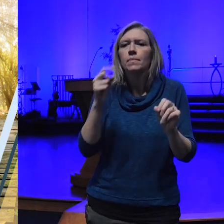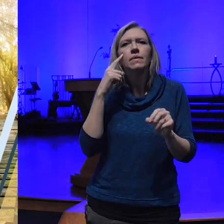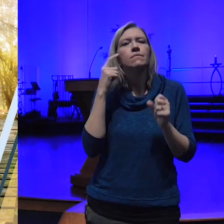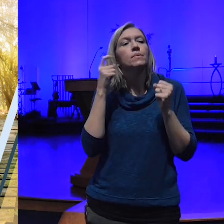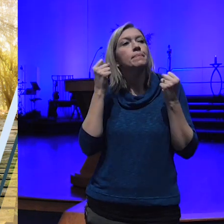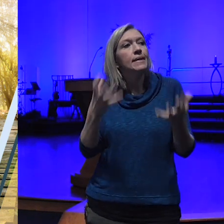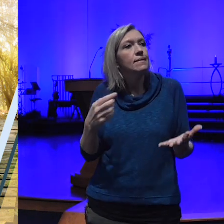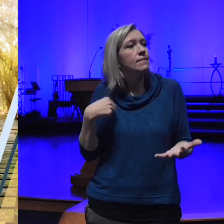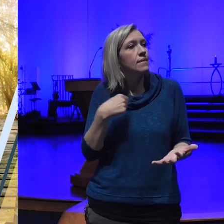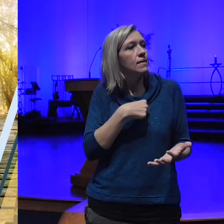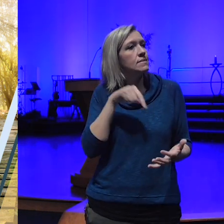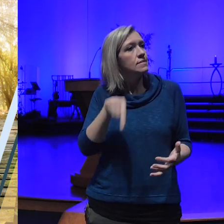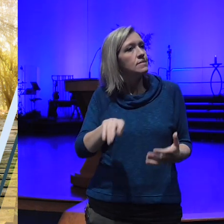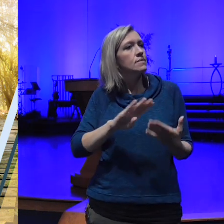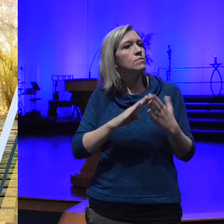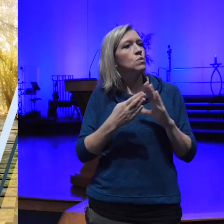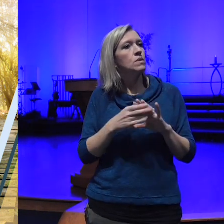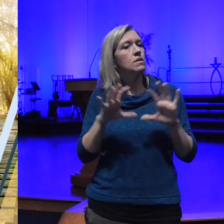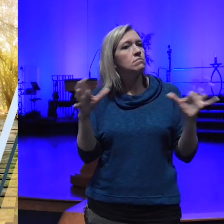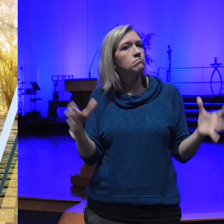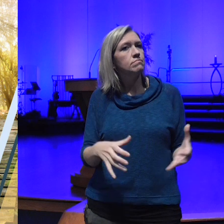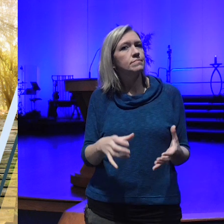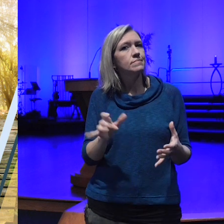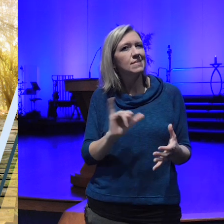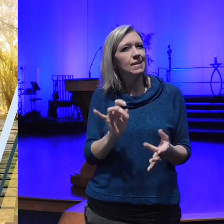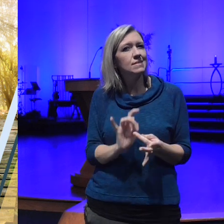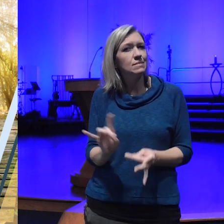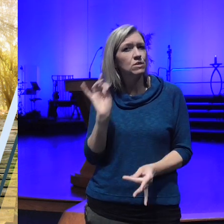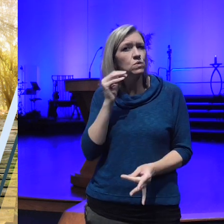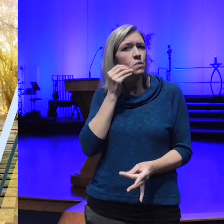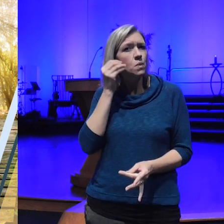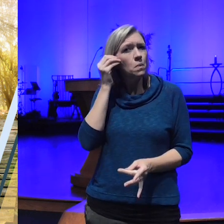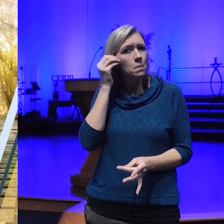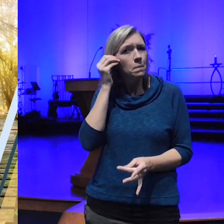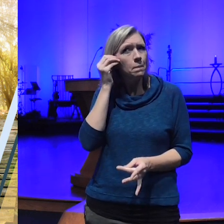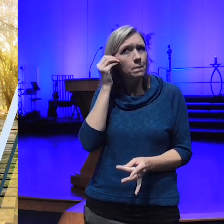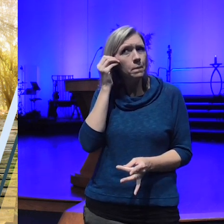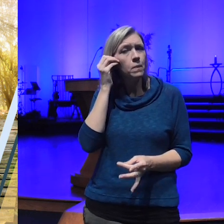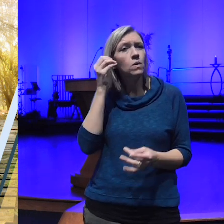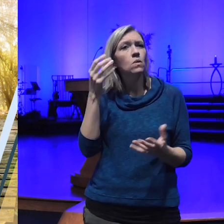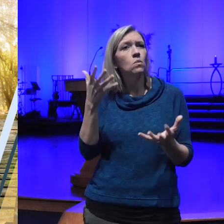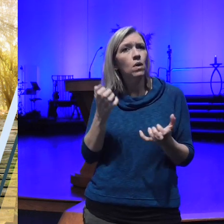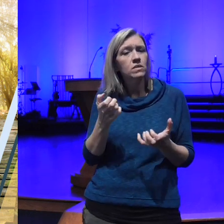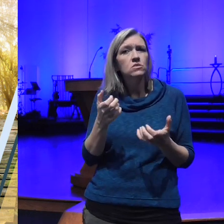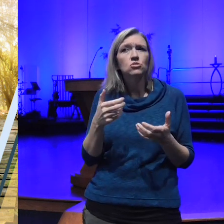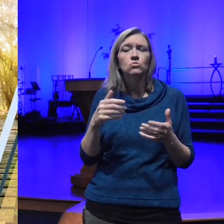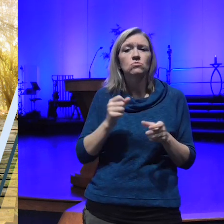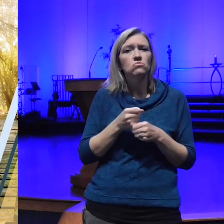our spiritual home and we want to express that by joining formally and becoming a member and so